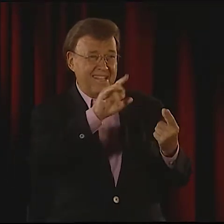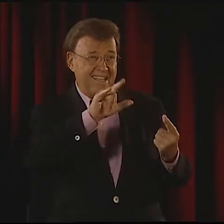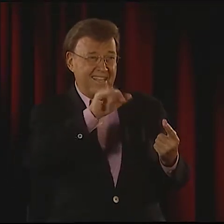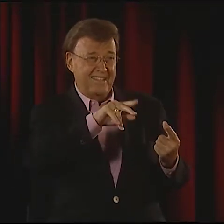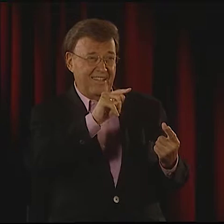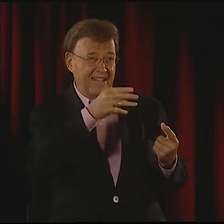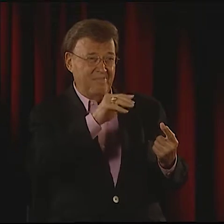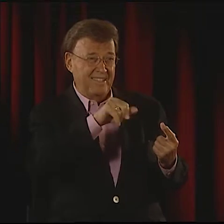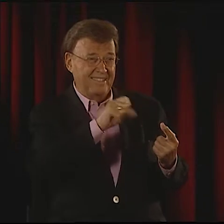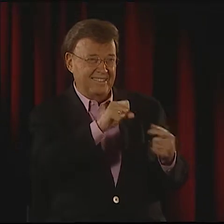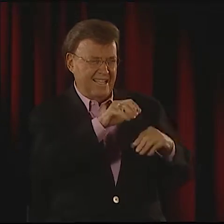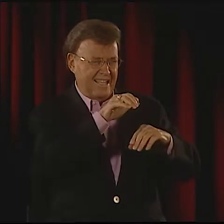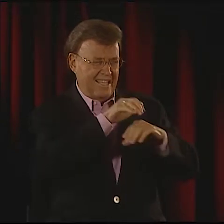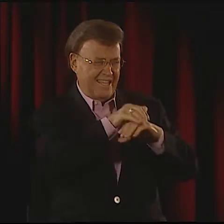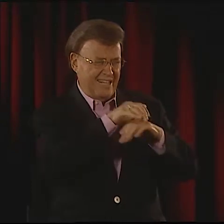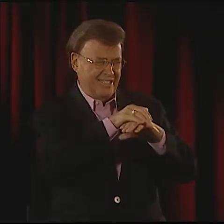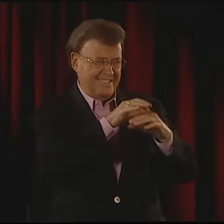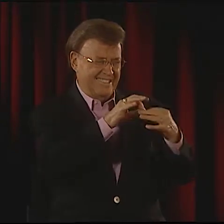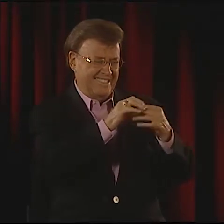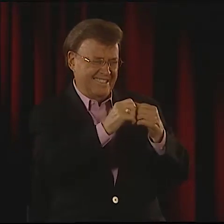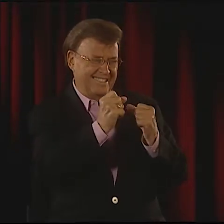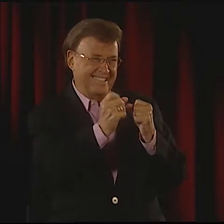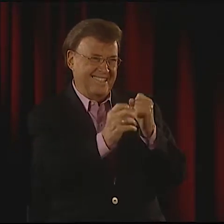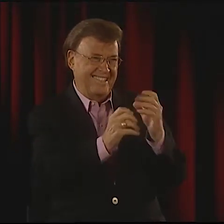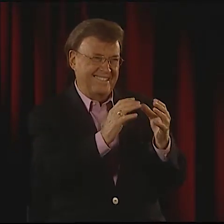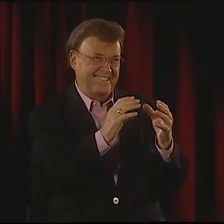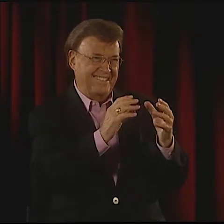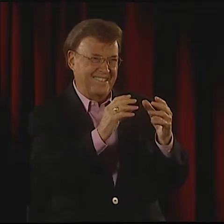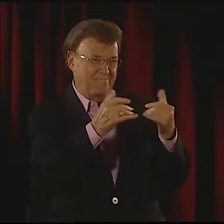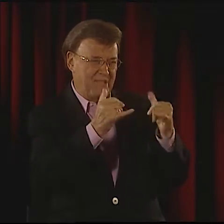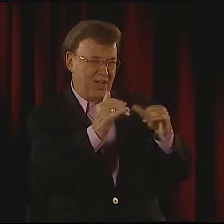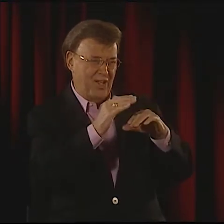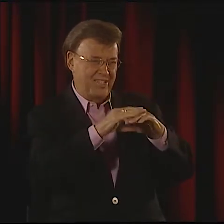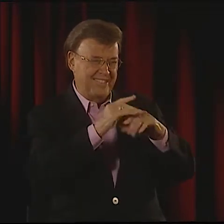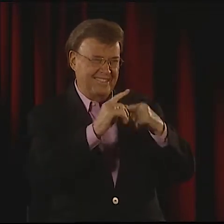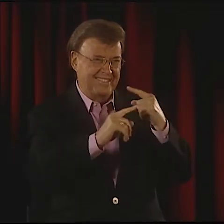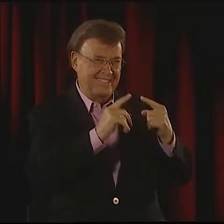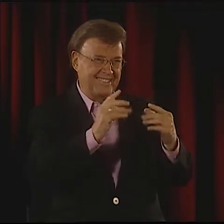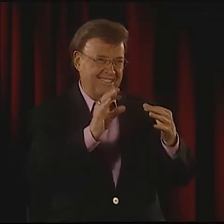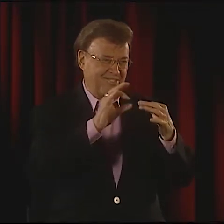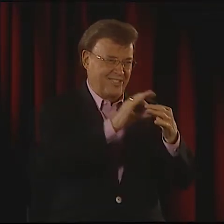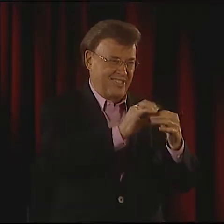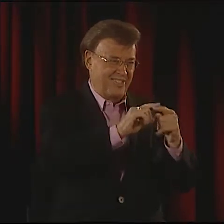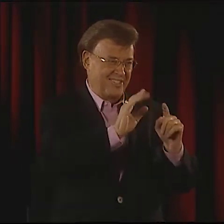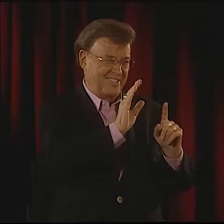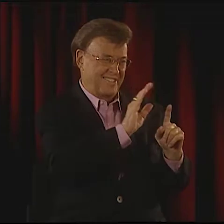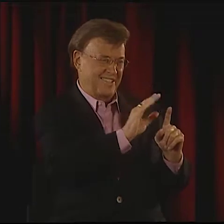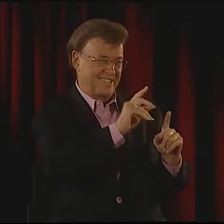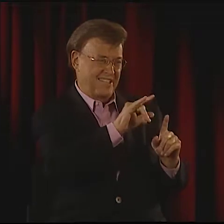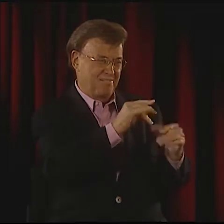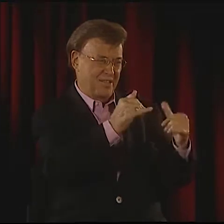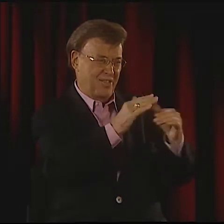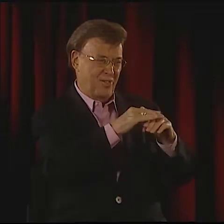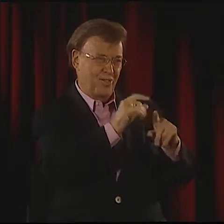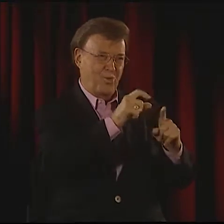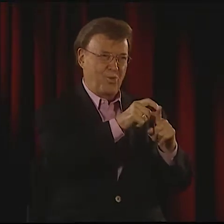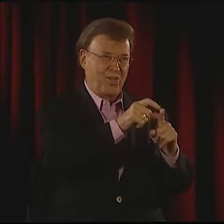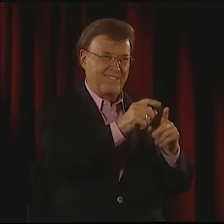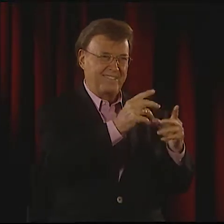"WE HAVE TO KEEP THE POETRY. WE HAVE TO KEEP THE BEAUTY OF IT." DOT MILES, YOU KNOW, HAD THIS BEAUTIFUL WAY OF SIGNING ENGLISH.